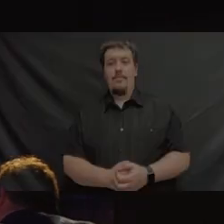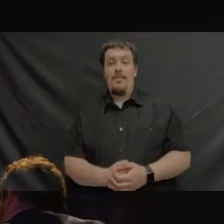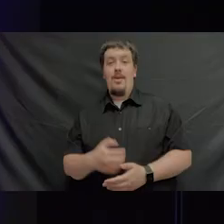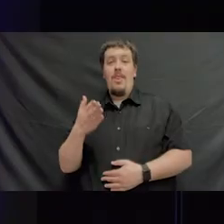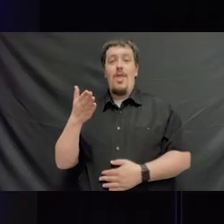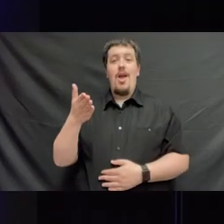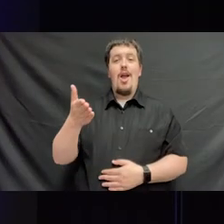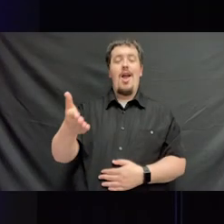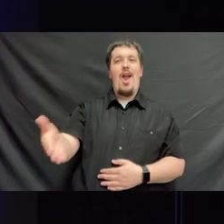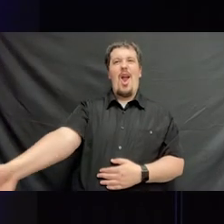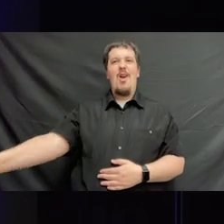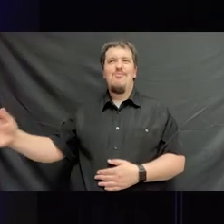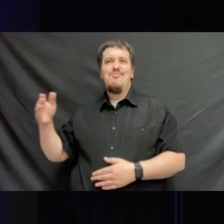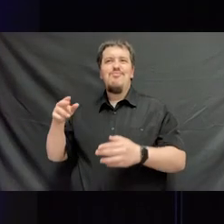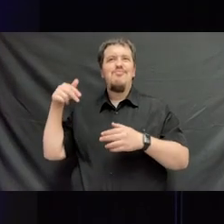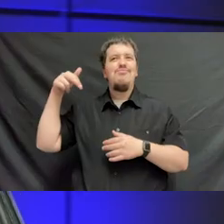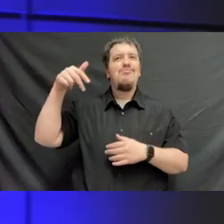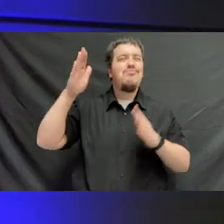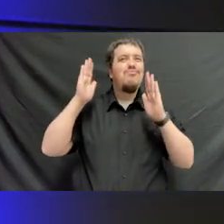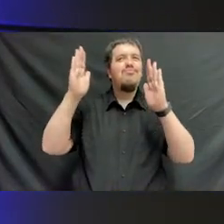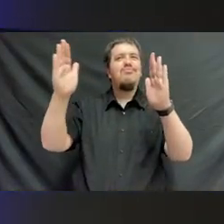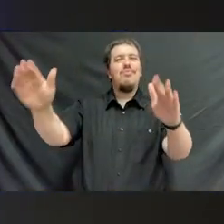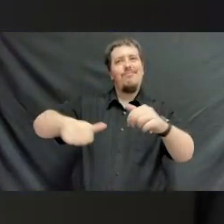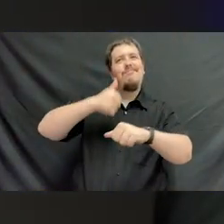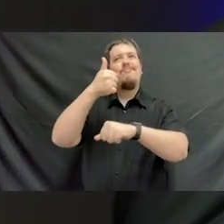In the halls we forged our friendships